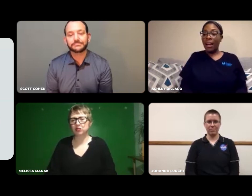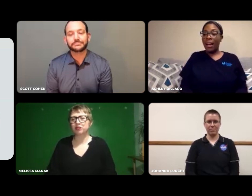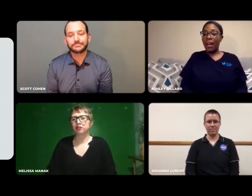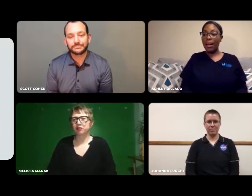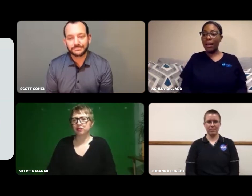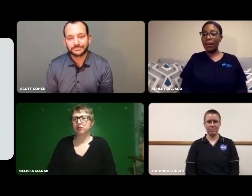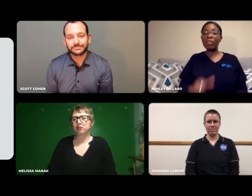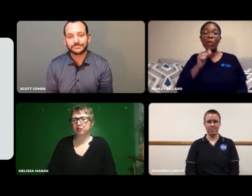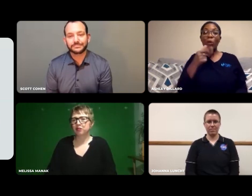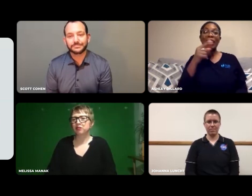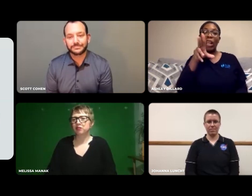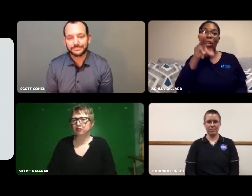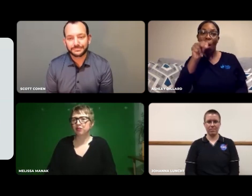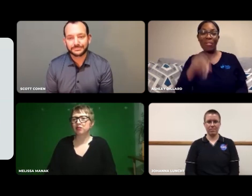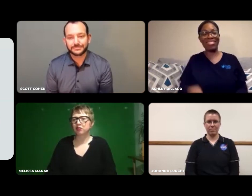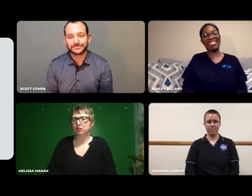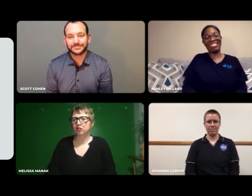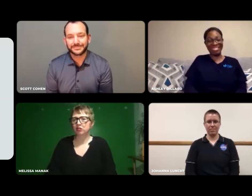Don't say no!